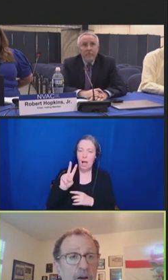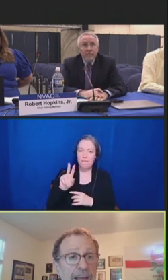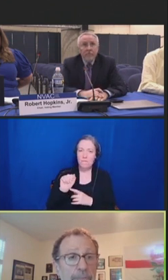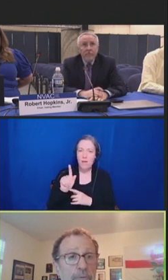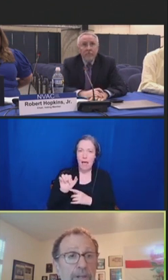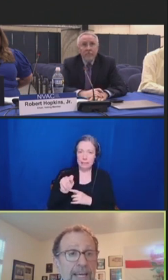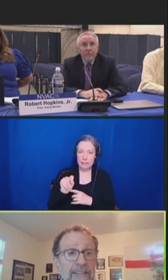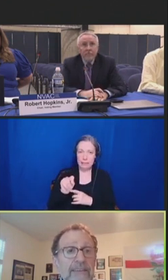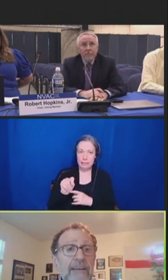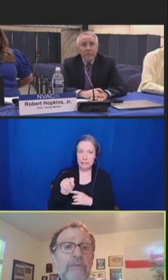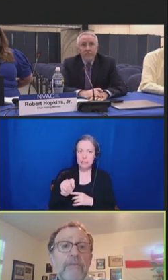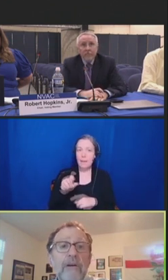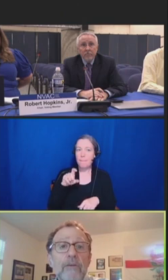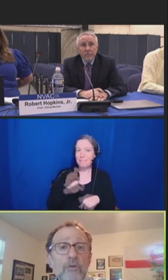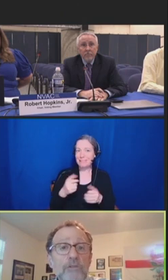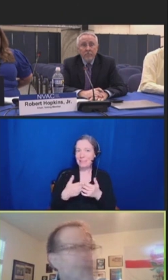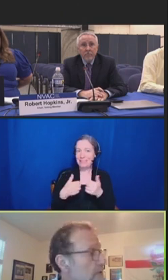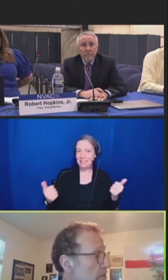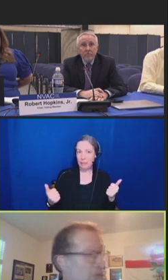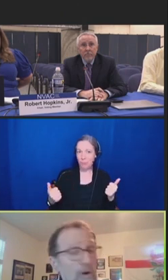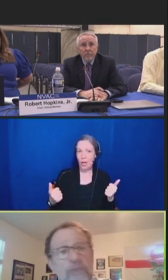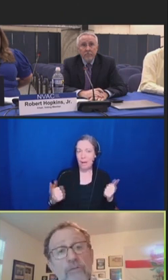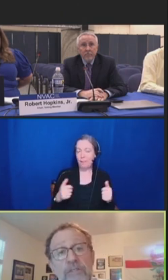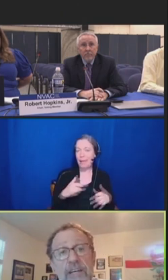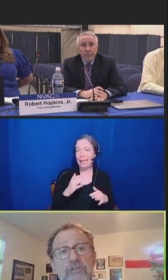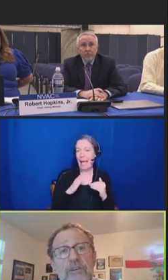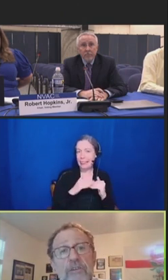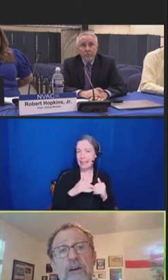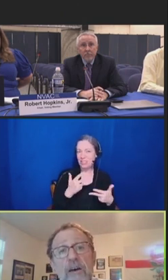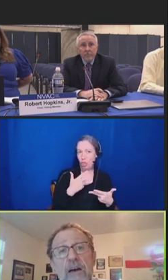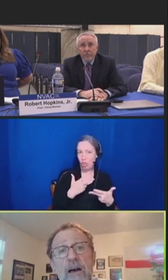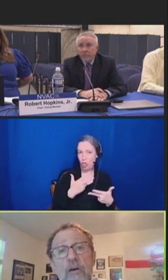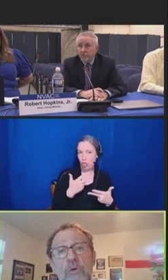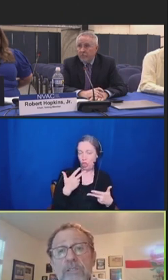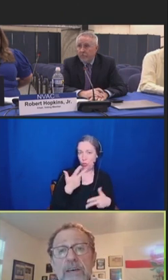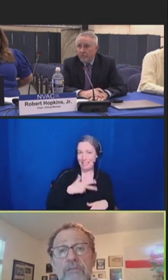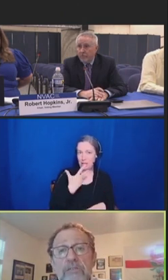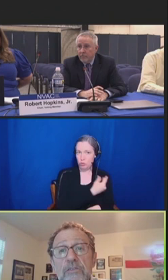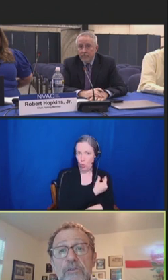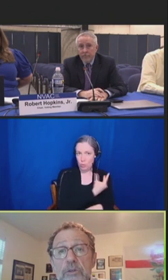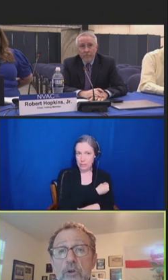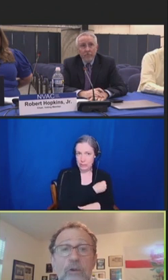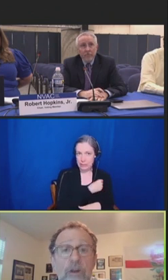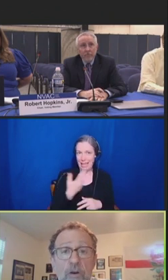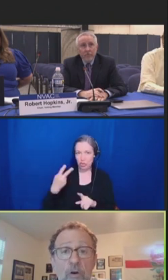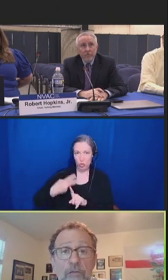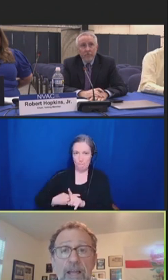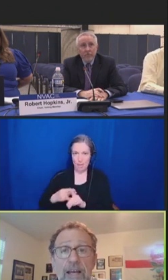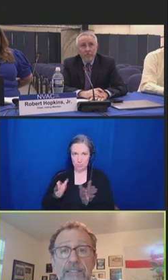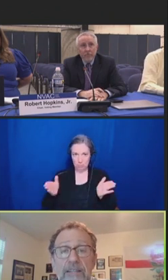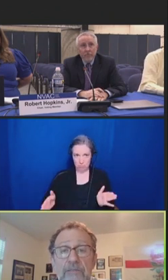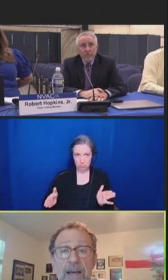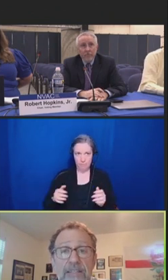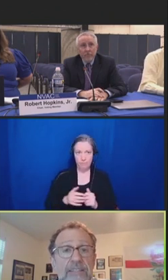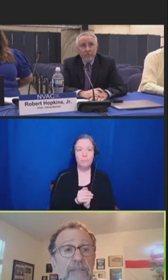On April 18th, emergency use authorization was given to the Moderna COVID-19 vaccine